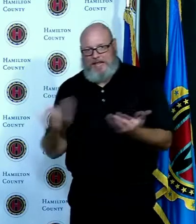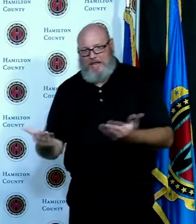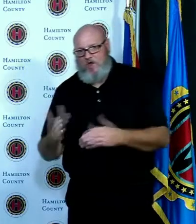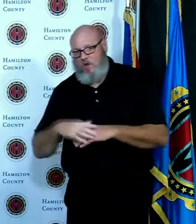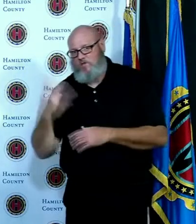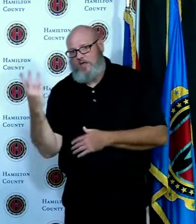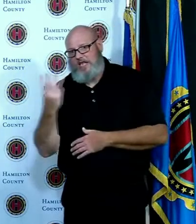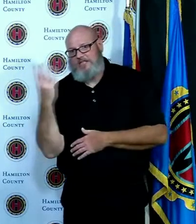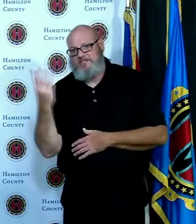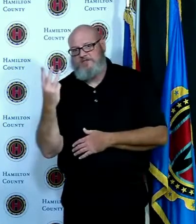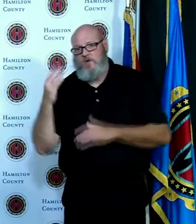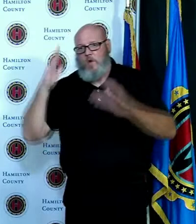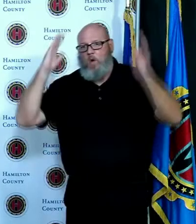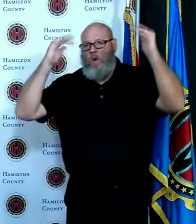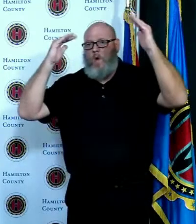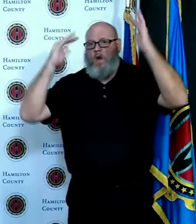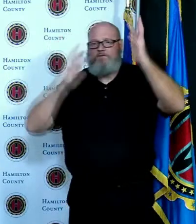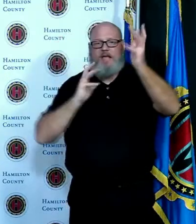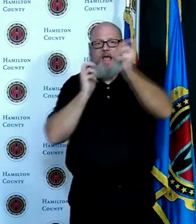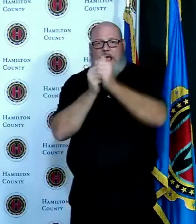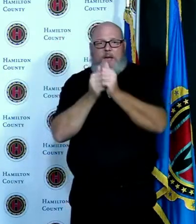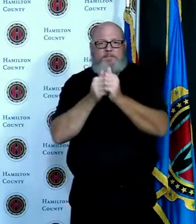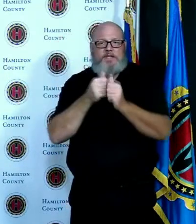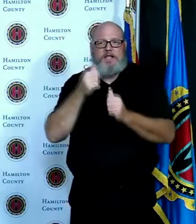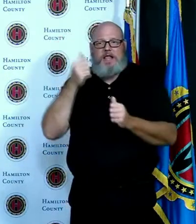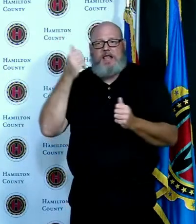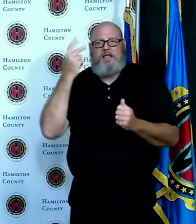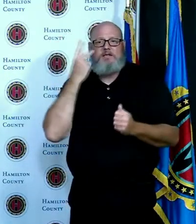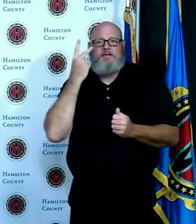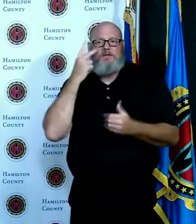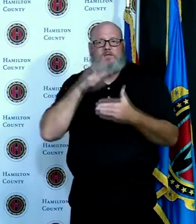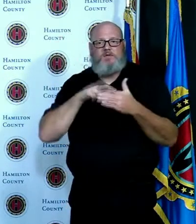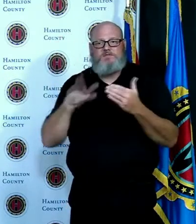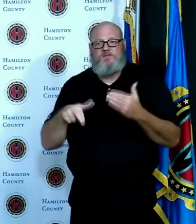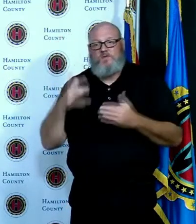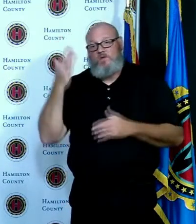it'll be fairly abbreviated because we will a lot will be happening at that time